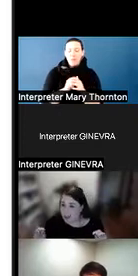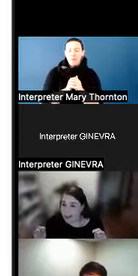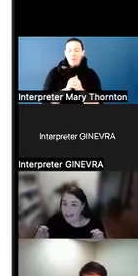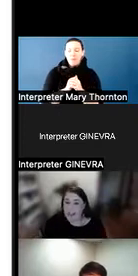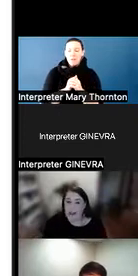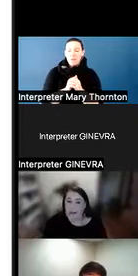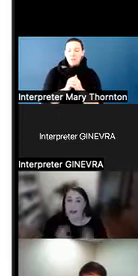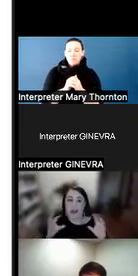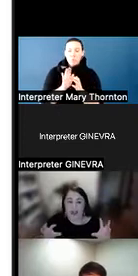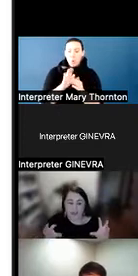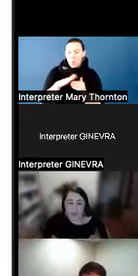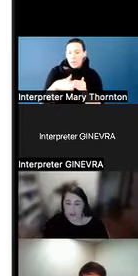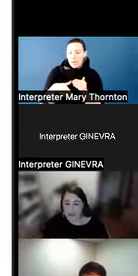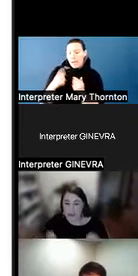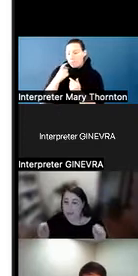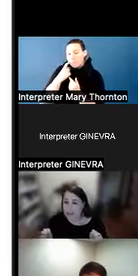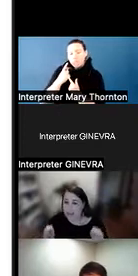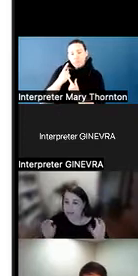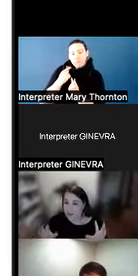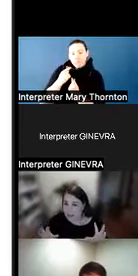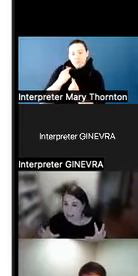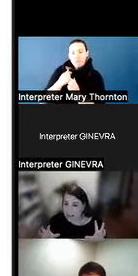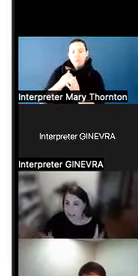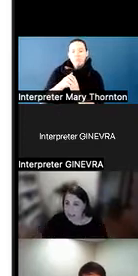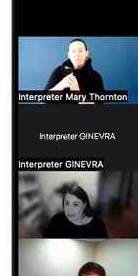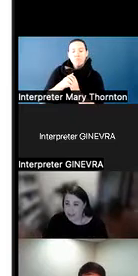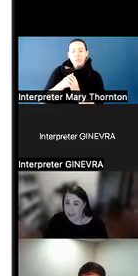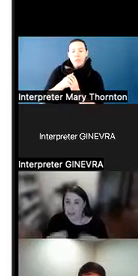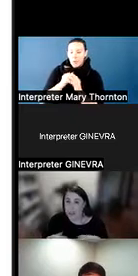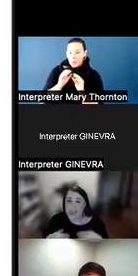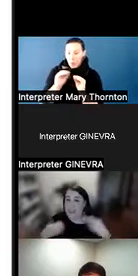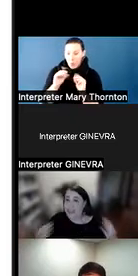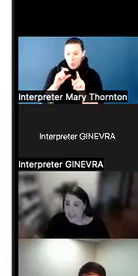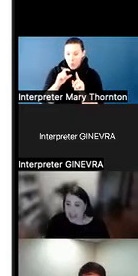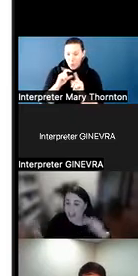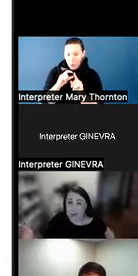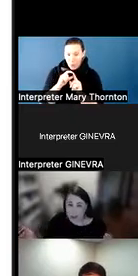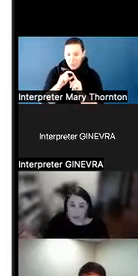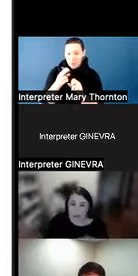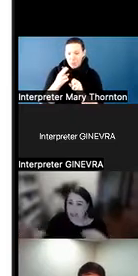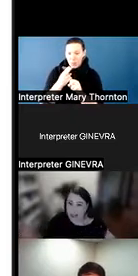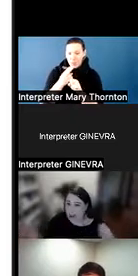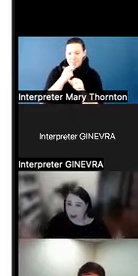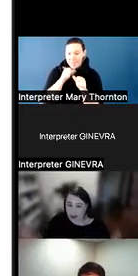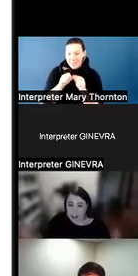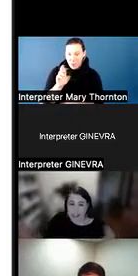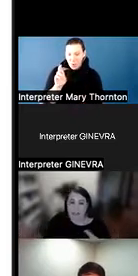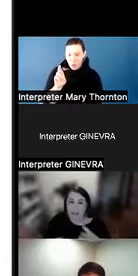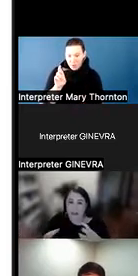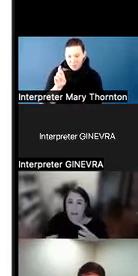And so, if you communicate verbally, this means you would say any words with the letter R. If you